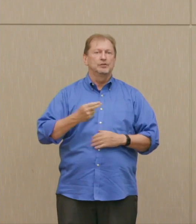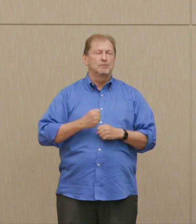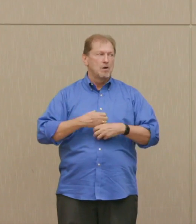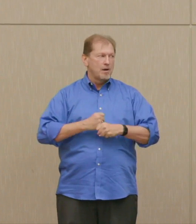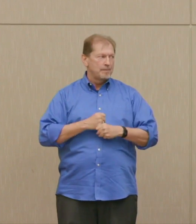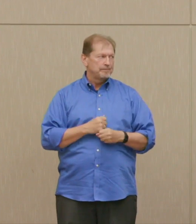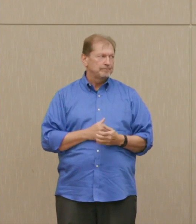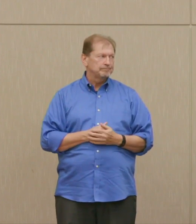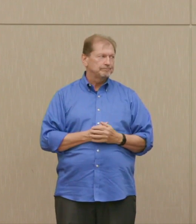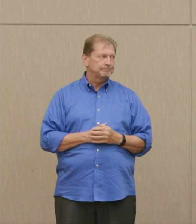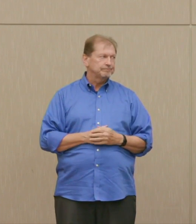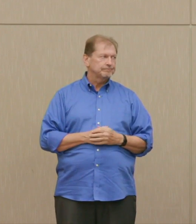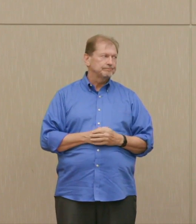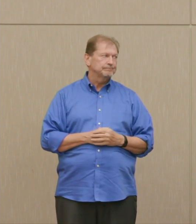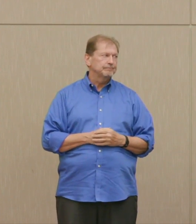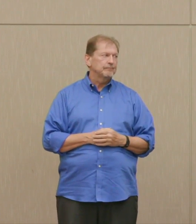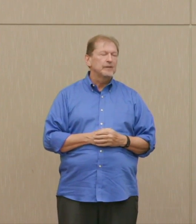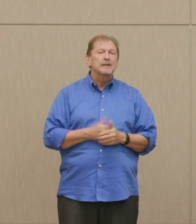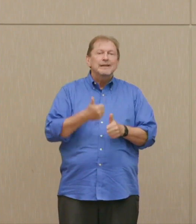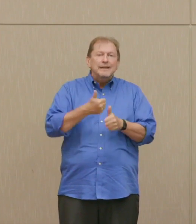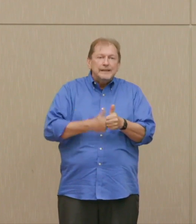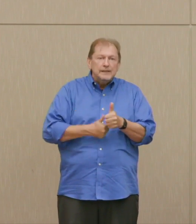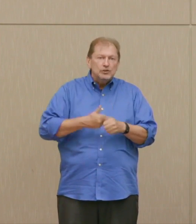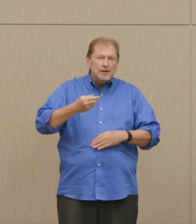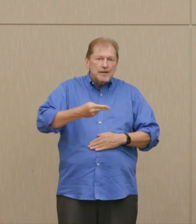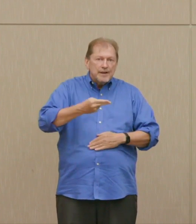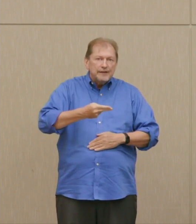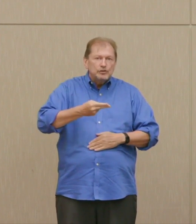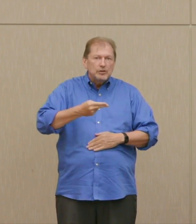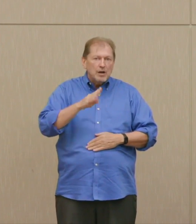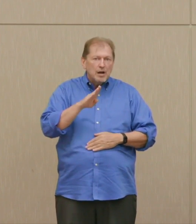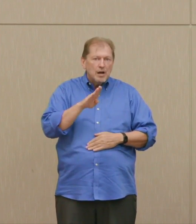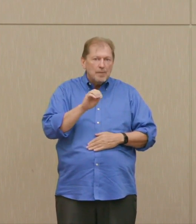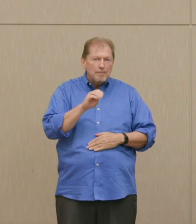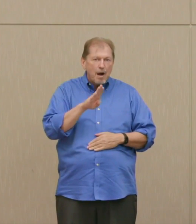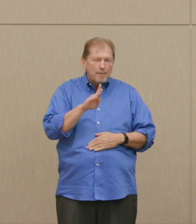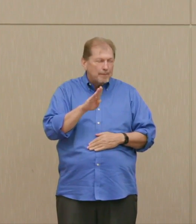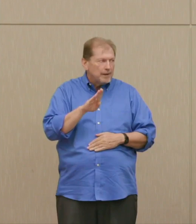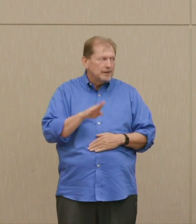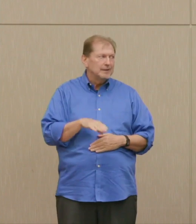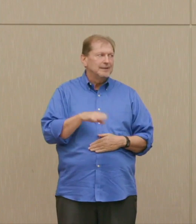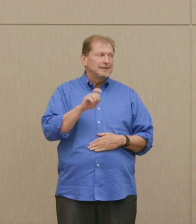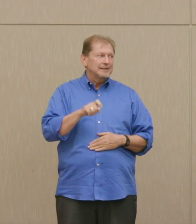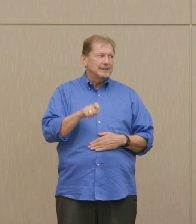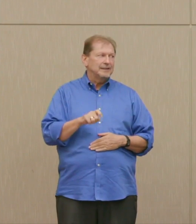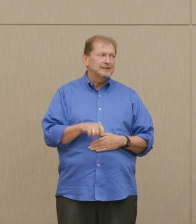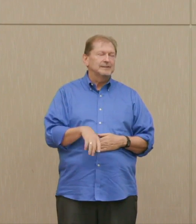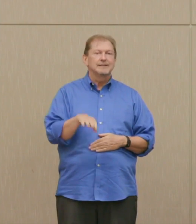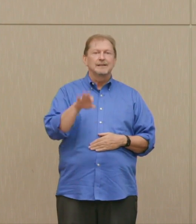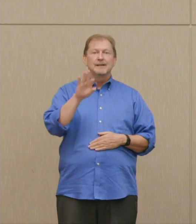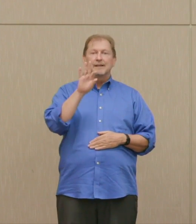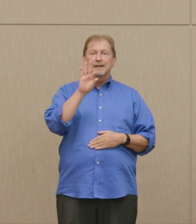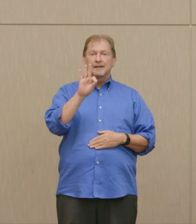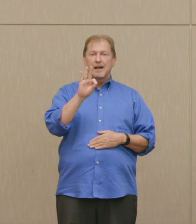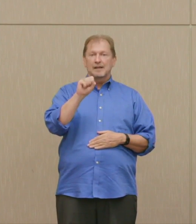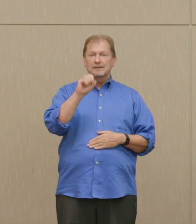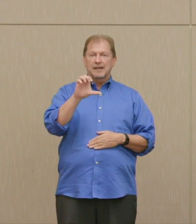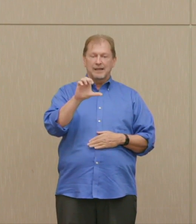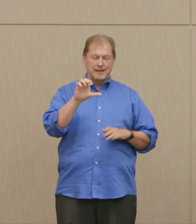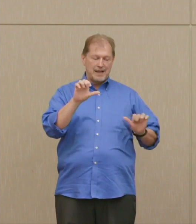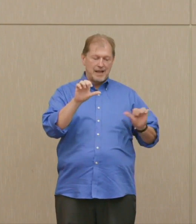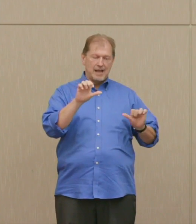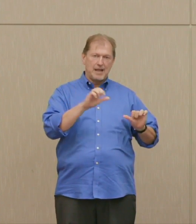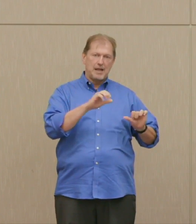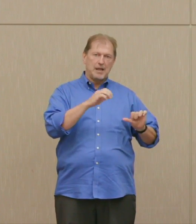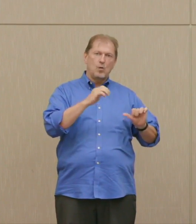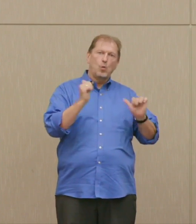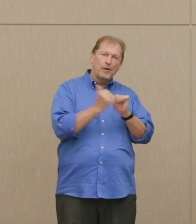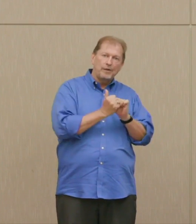Put it this way, every H-bomb requires a Nagasaki type A-bomb, atomic bomb, fission bomb, as